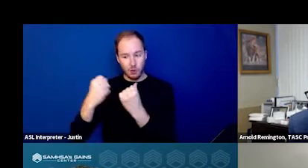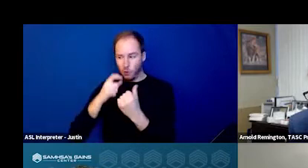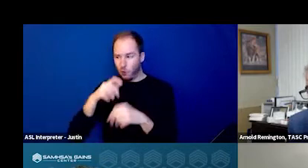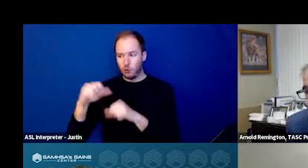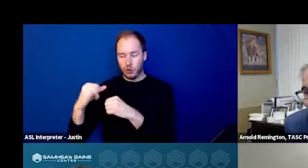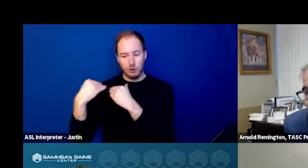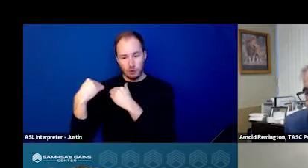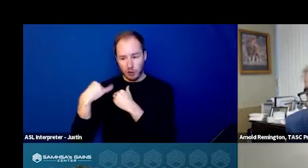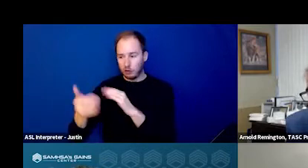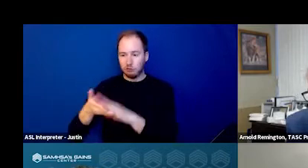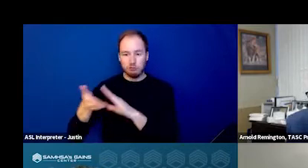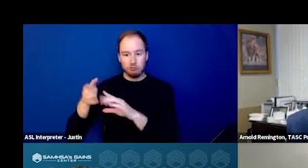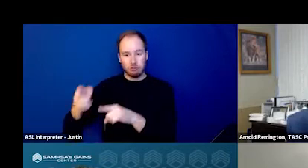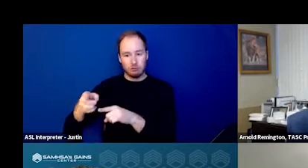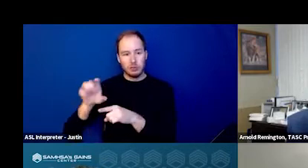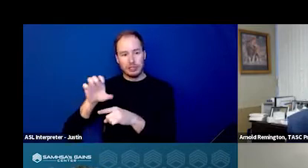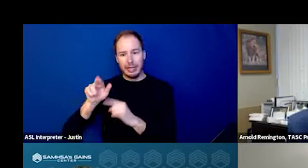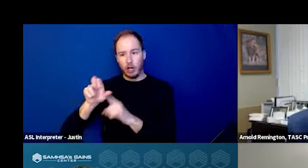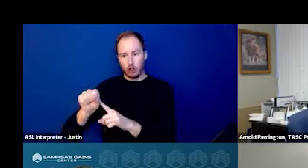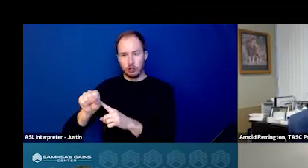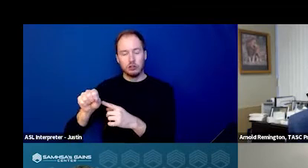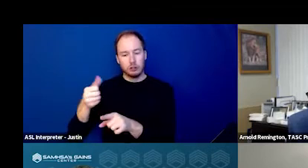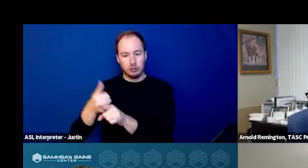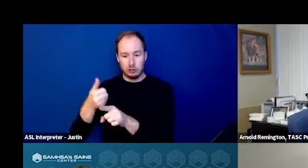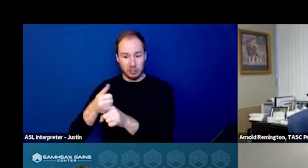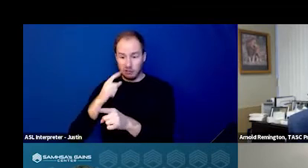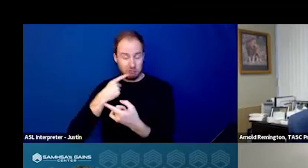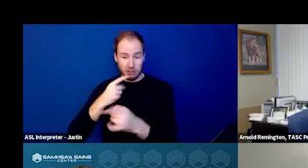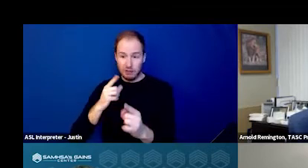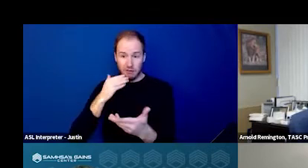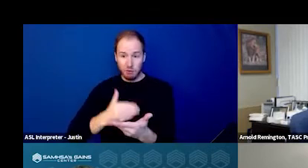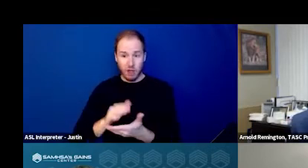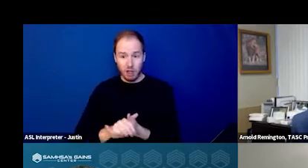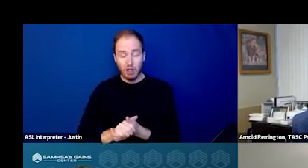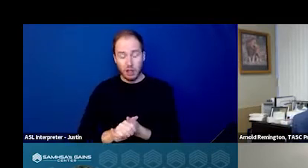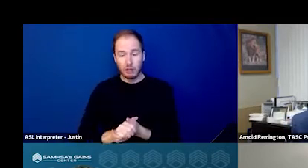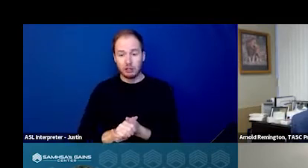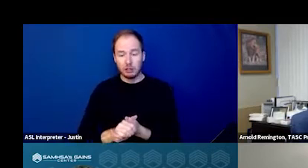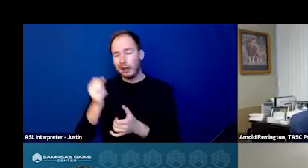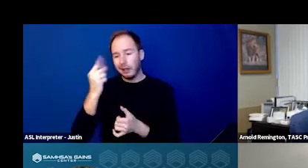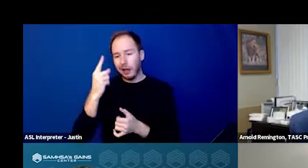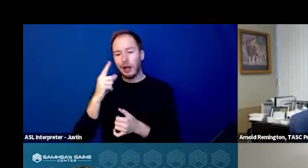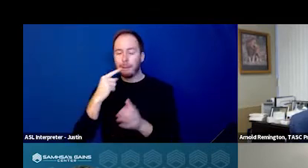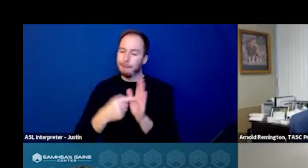and is now run by peers and is very effective, but it's another model to consider.